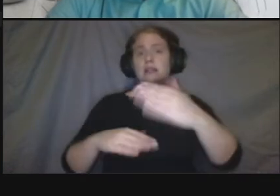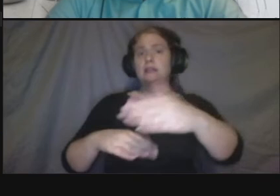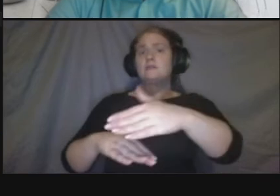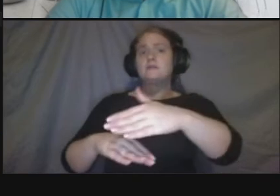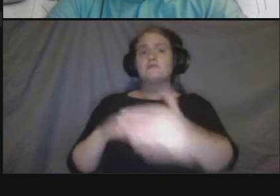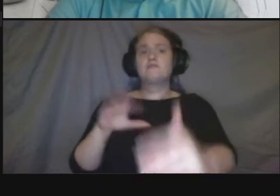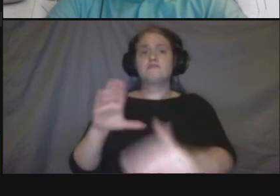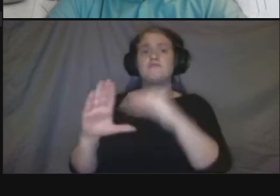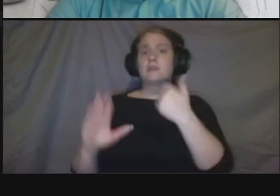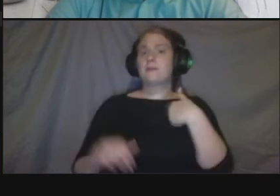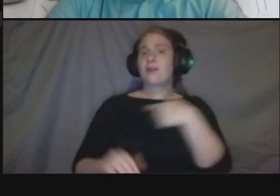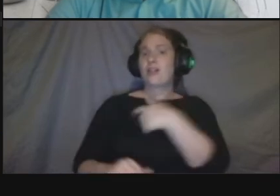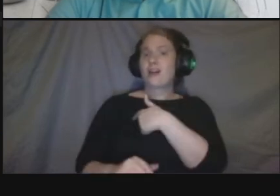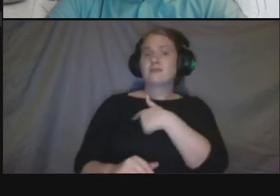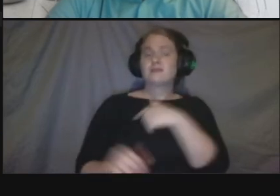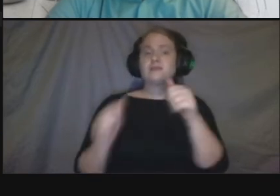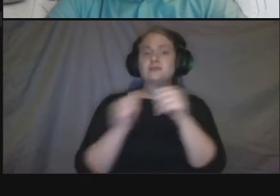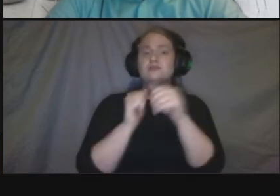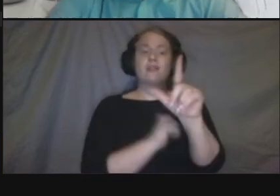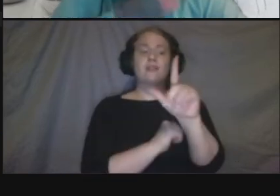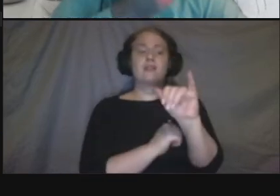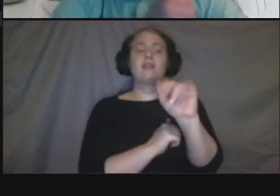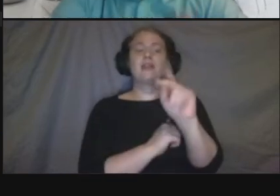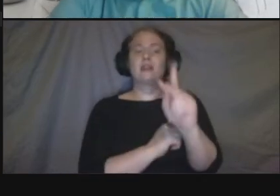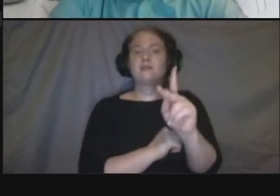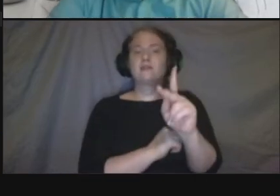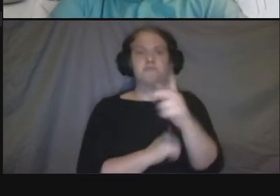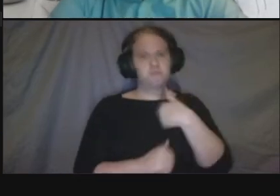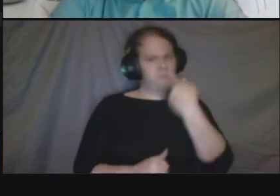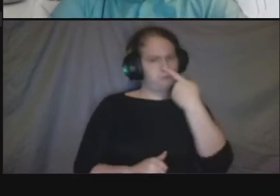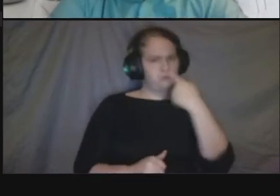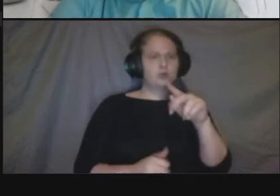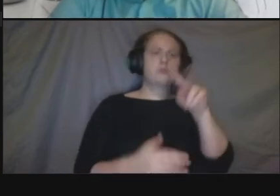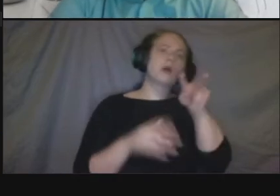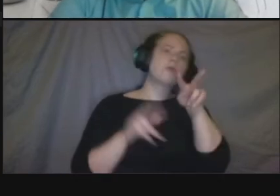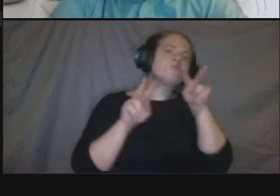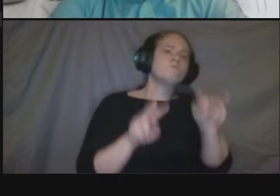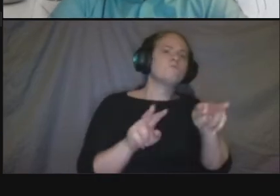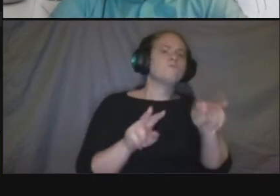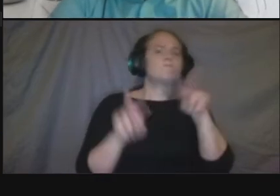uh the only thing is uh with water park if it's green infrastructure again um i do want